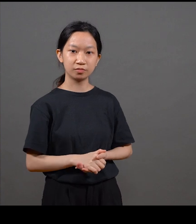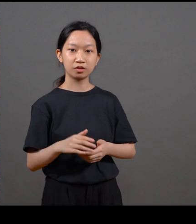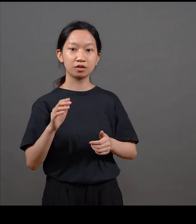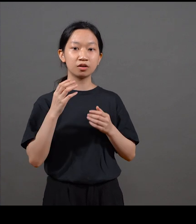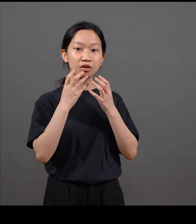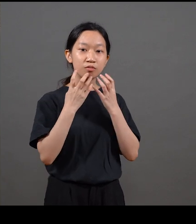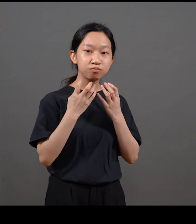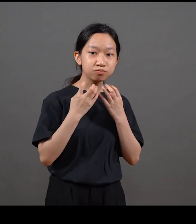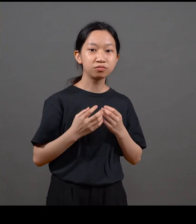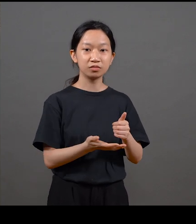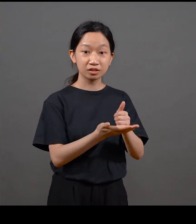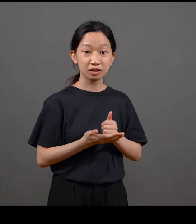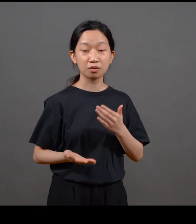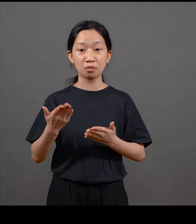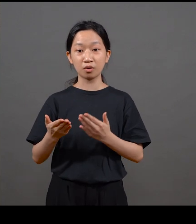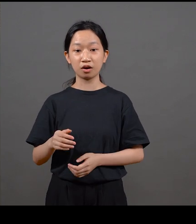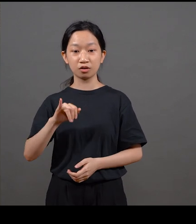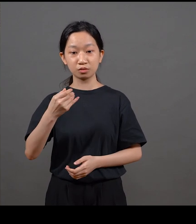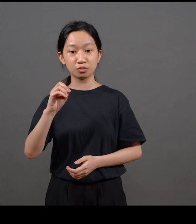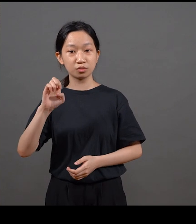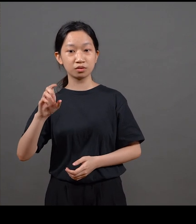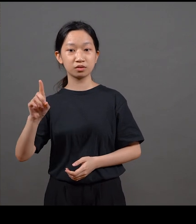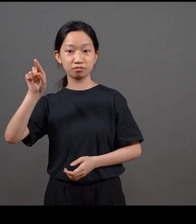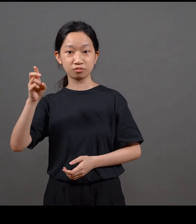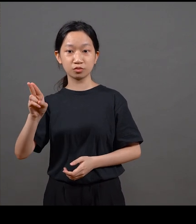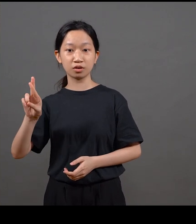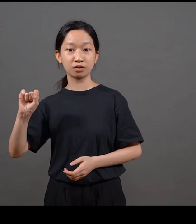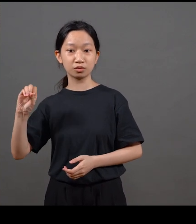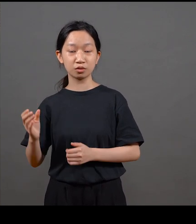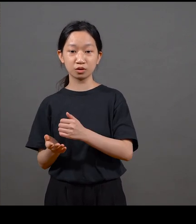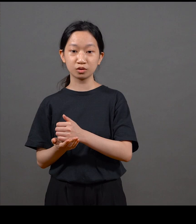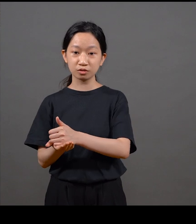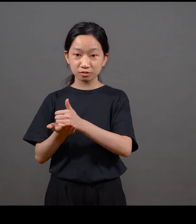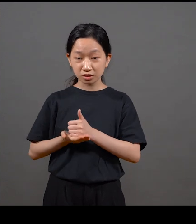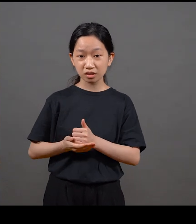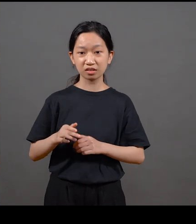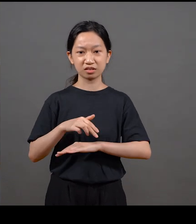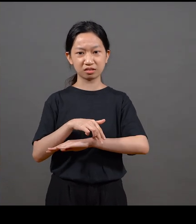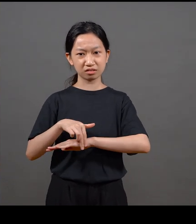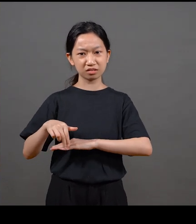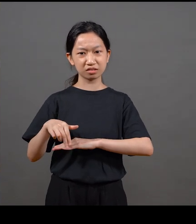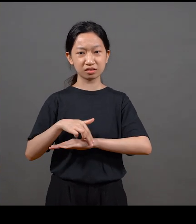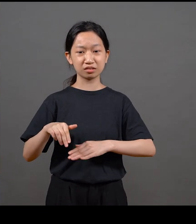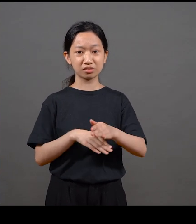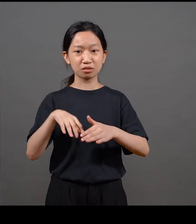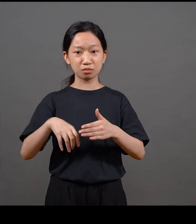I think it's not just a high-end, elite thing, but it's really an international vision Whether it is by hiring someone like a designer like Henry Steiner